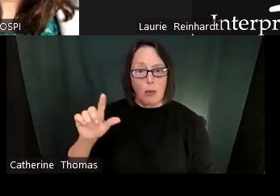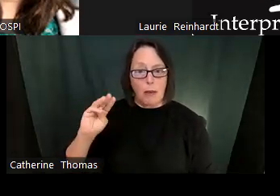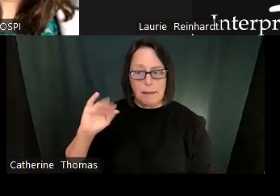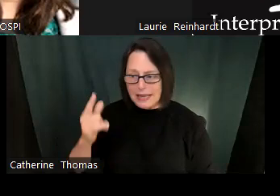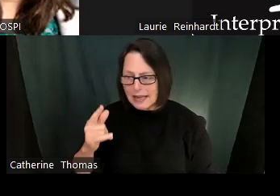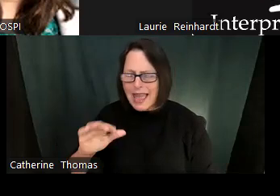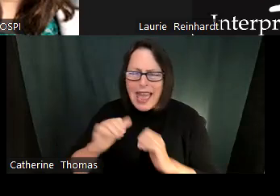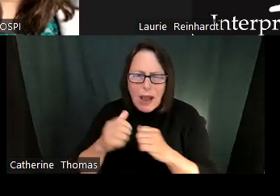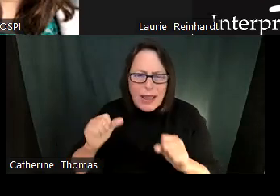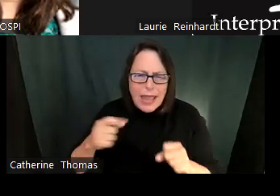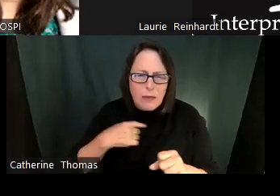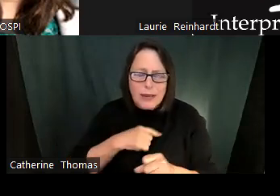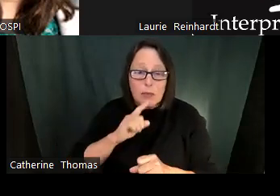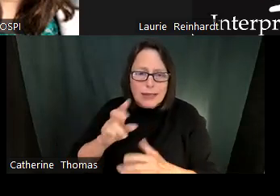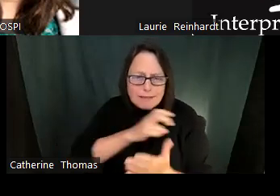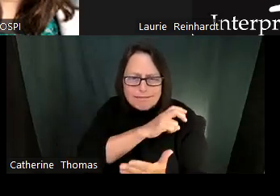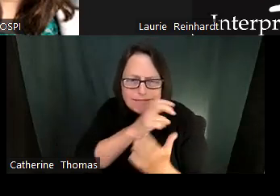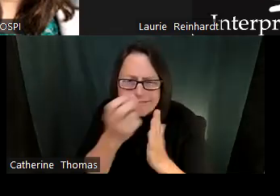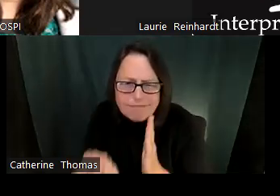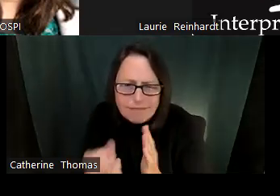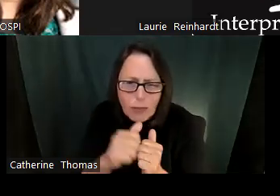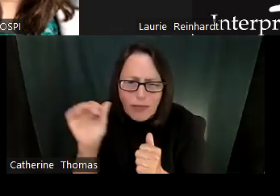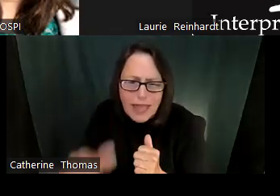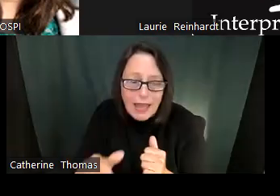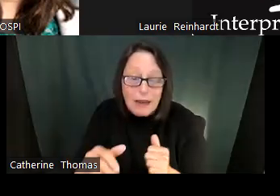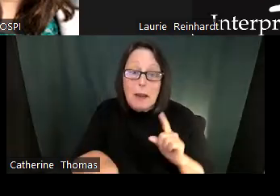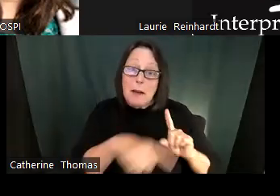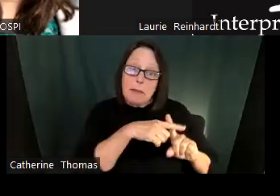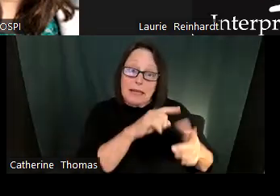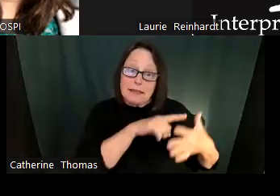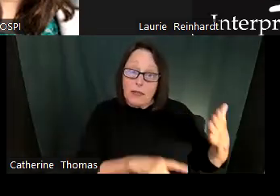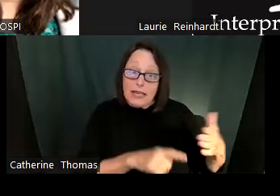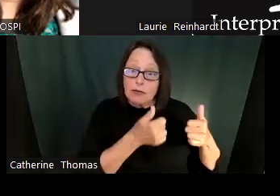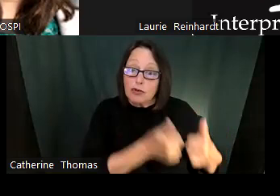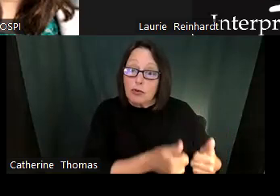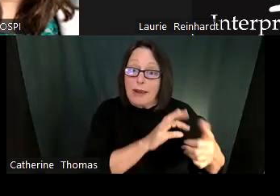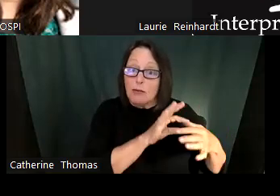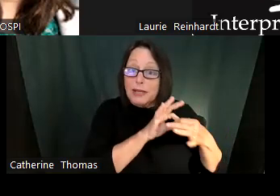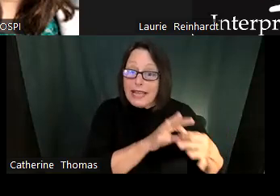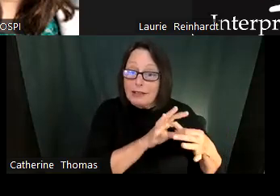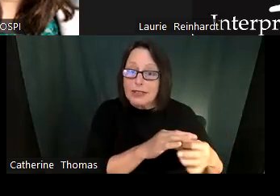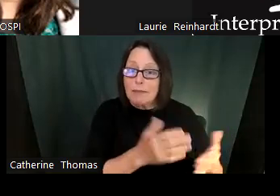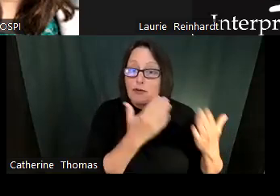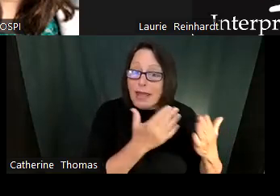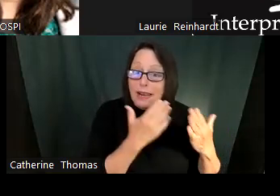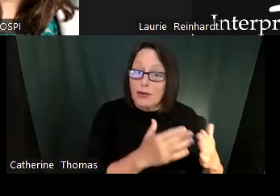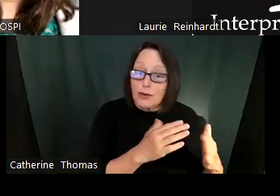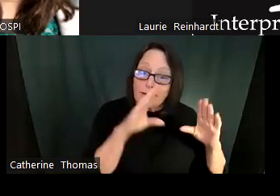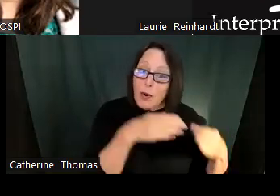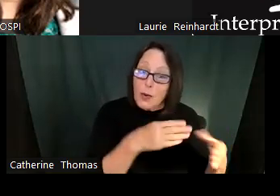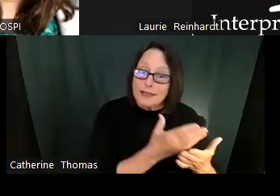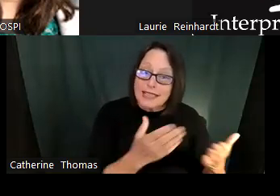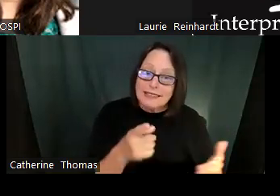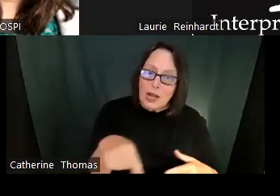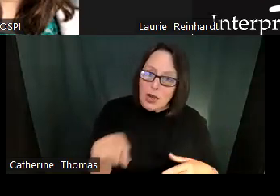And one of the things that I think we, need to challenge the system for is really thinking about how do these other pieces like career development like these other pieces like career development like professional learning days like all these other school climate leadership, all these other things that, that influence our well-being.